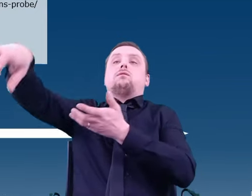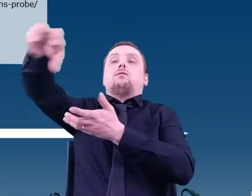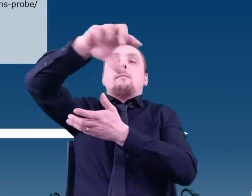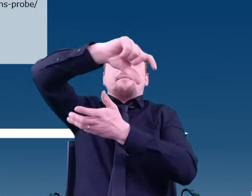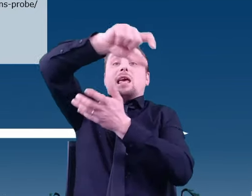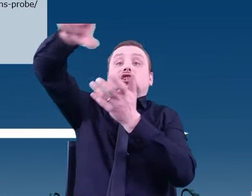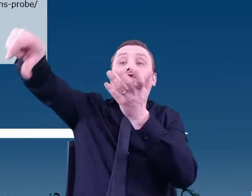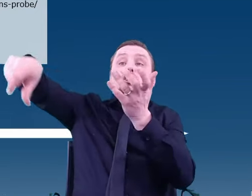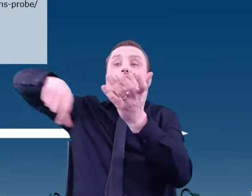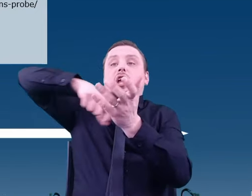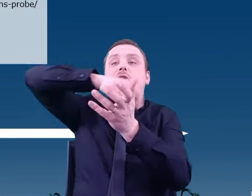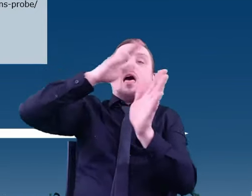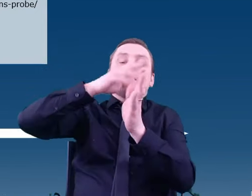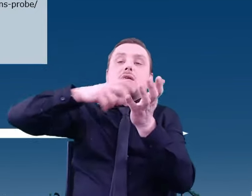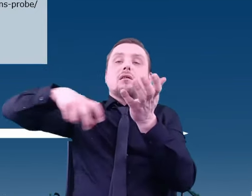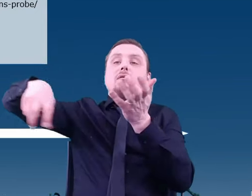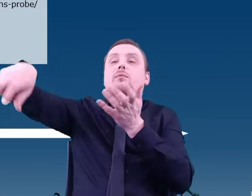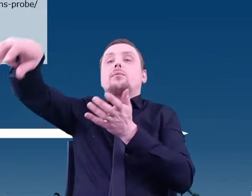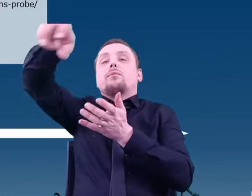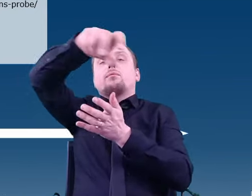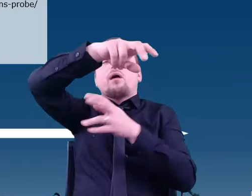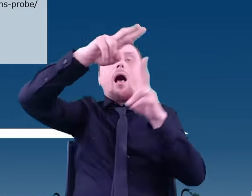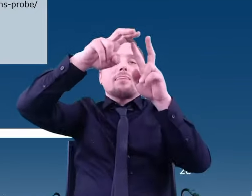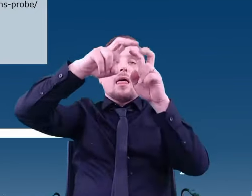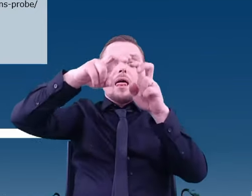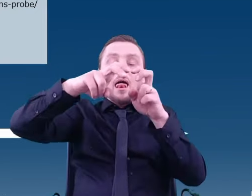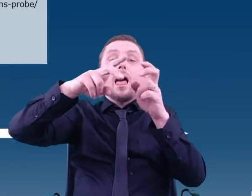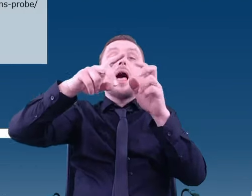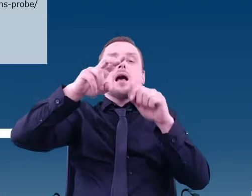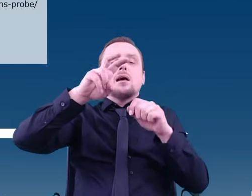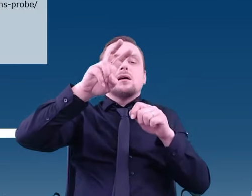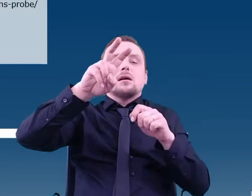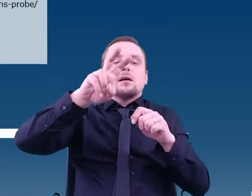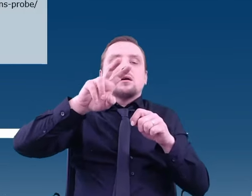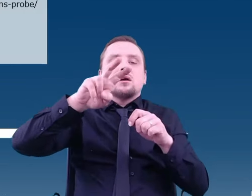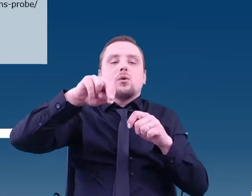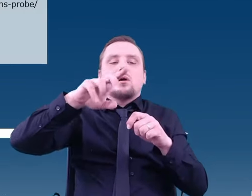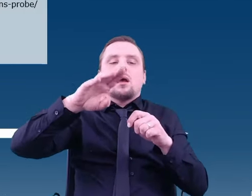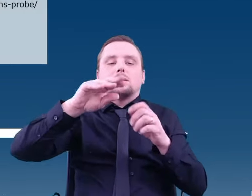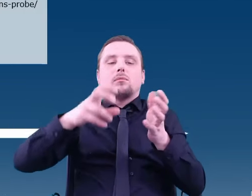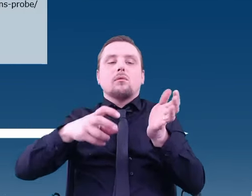the Huygens lander successfully landed on Titan.